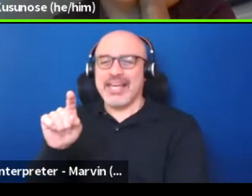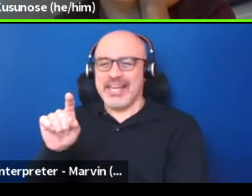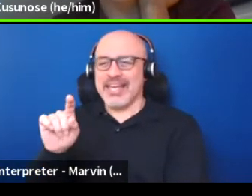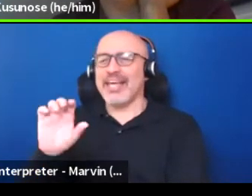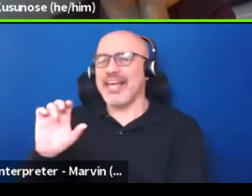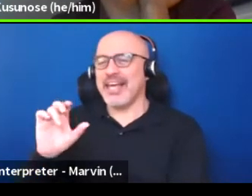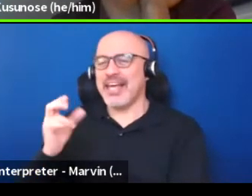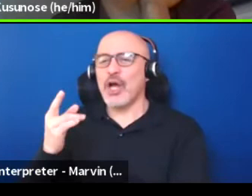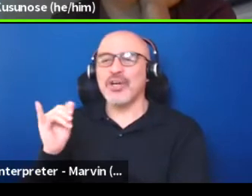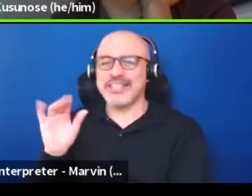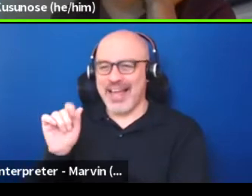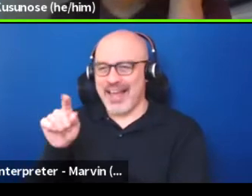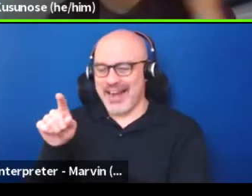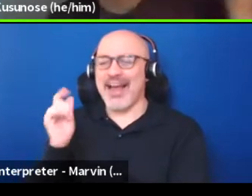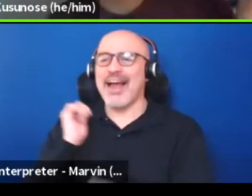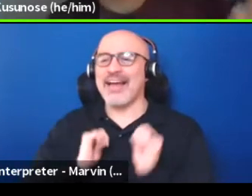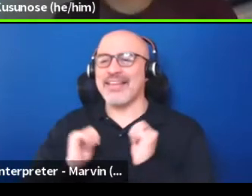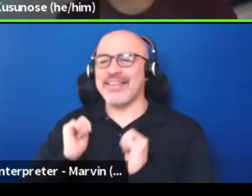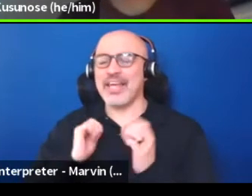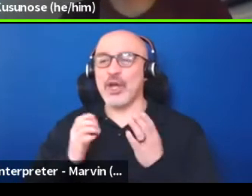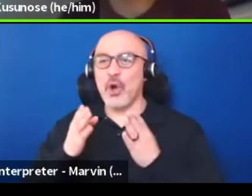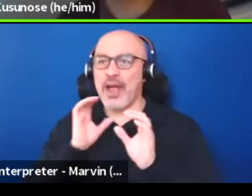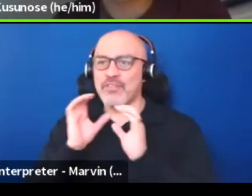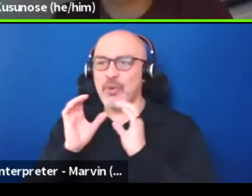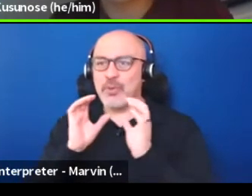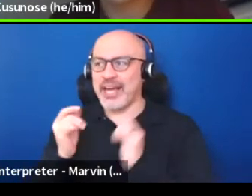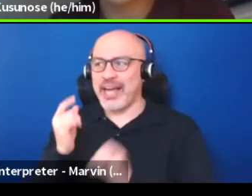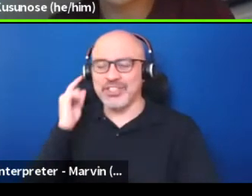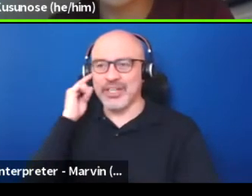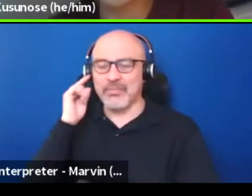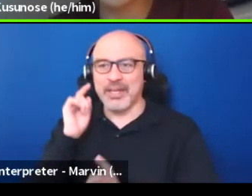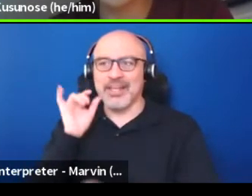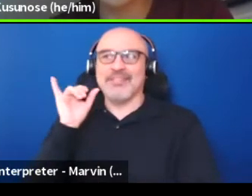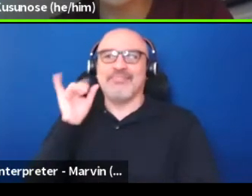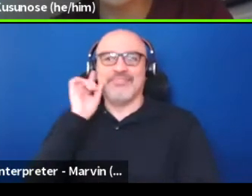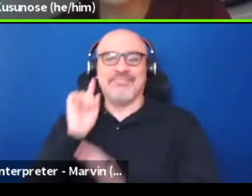You said theater as a form of communication. And that just sparked something in me. I think that was so cool